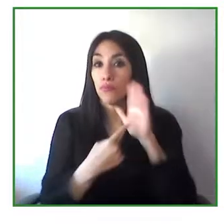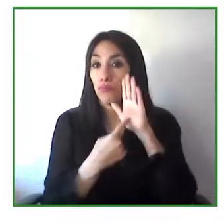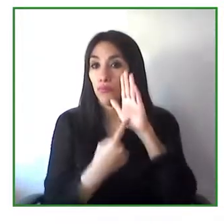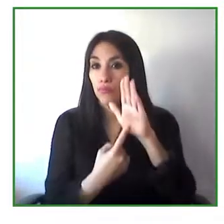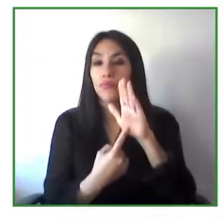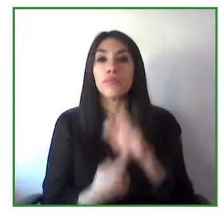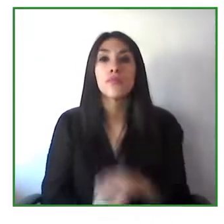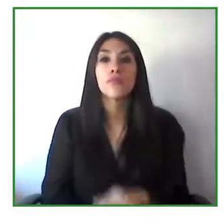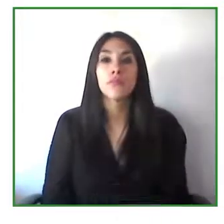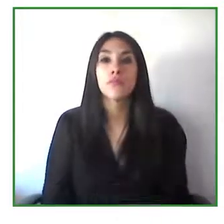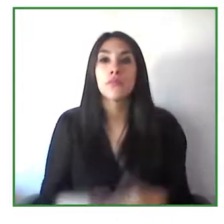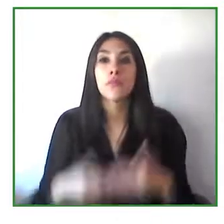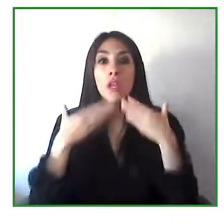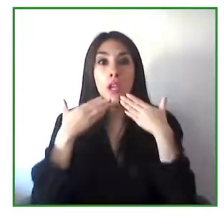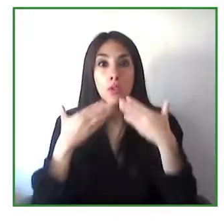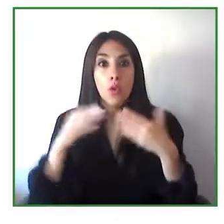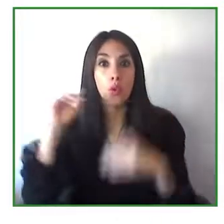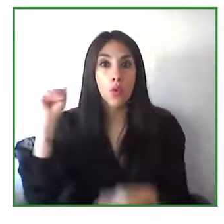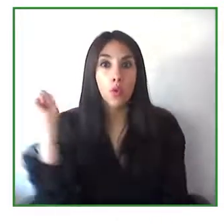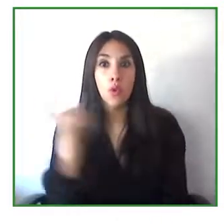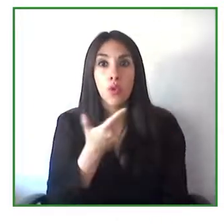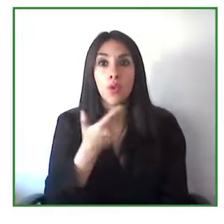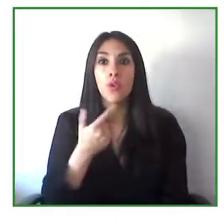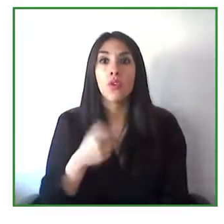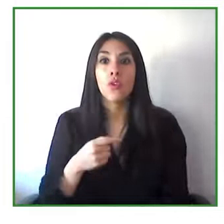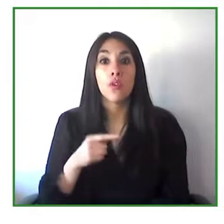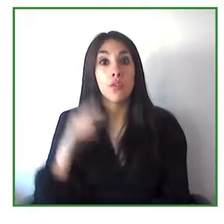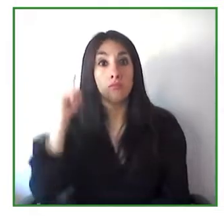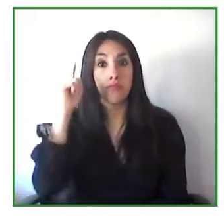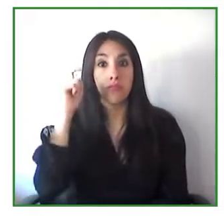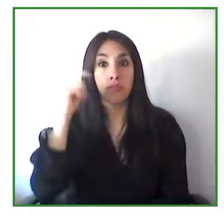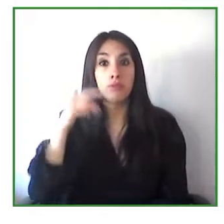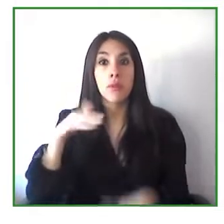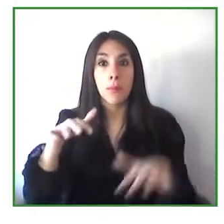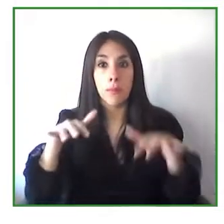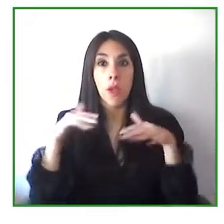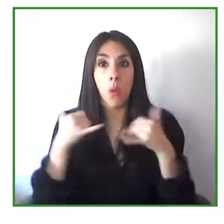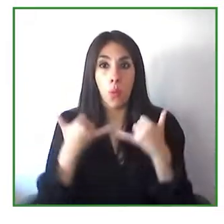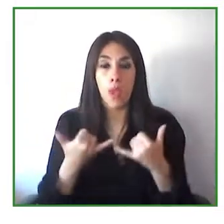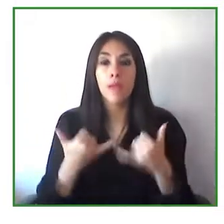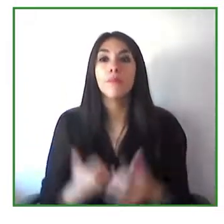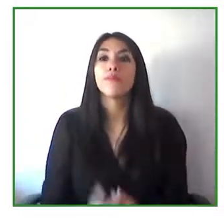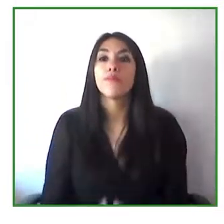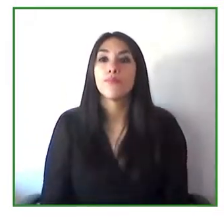I want to thank you for participating with us here today and we will start with our first